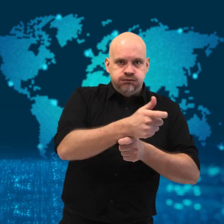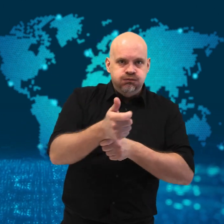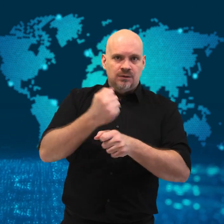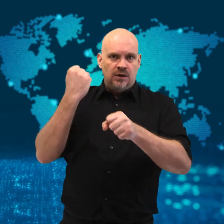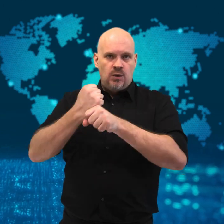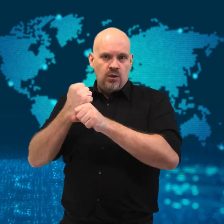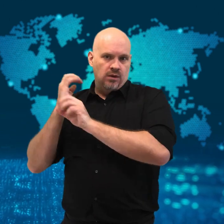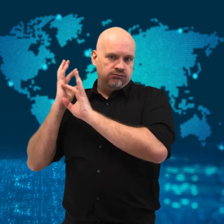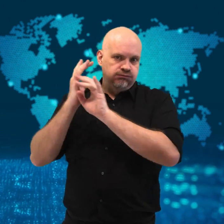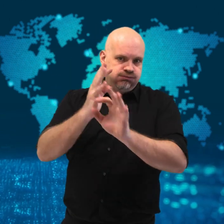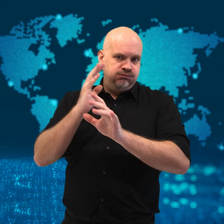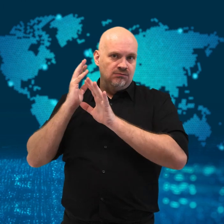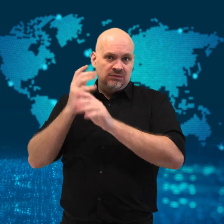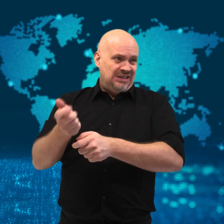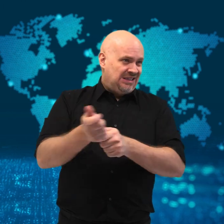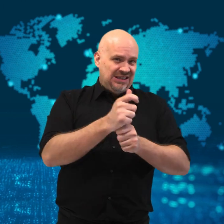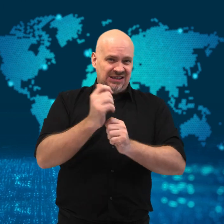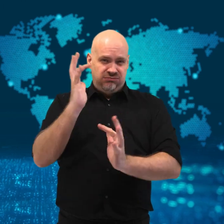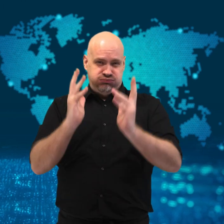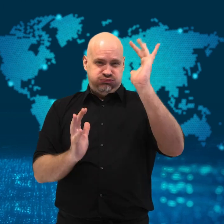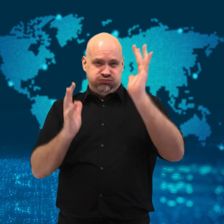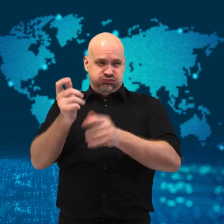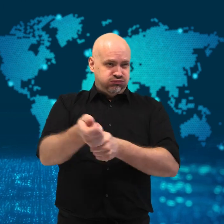As the hospital burned,